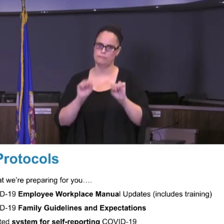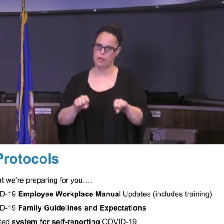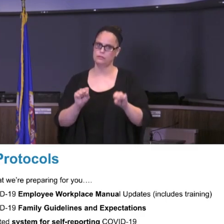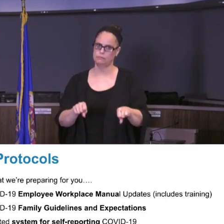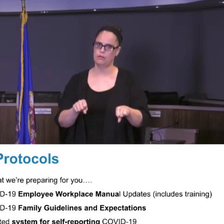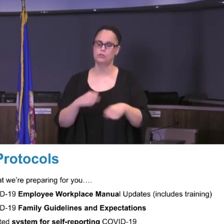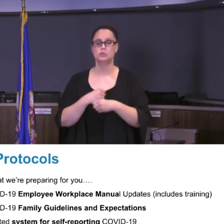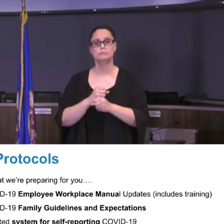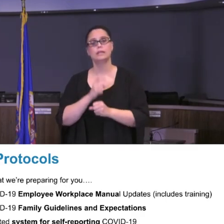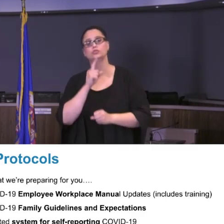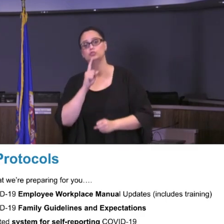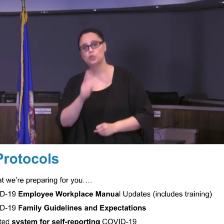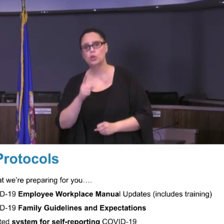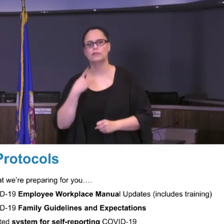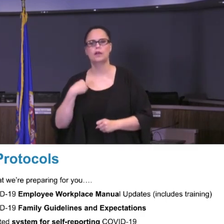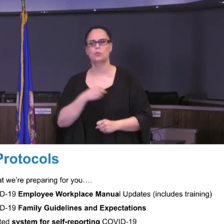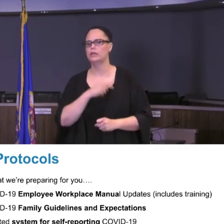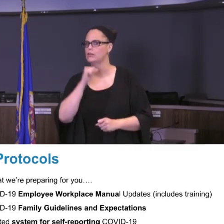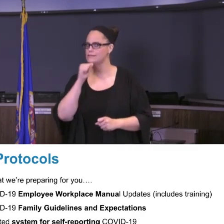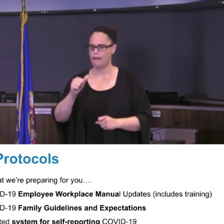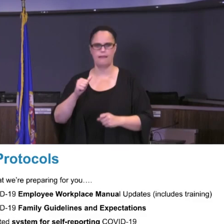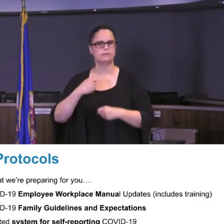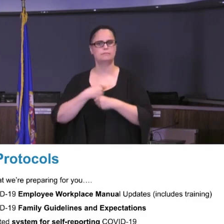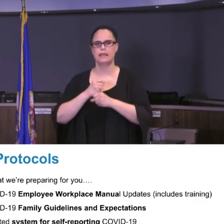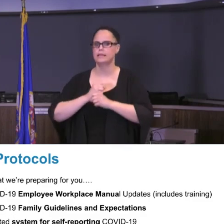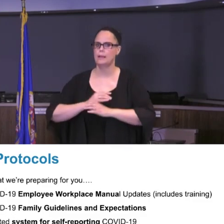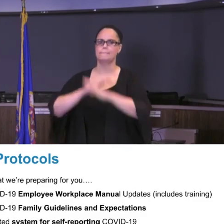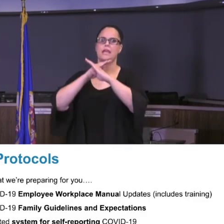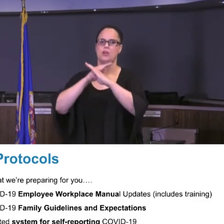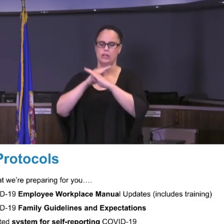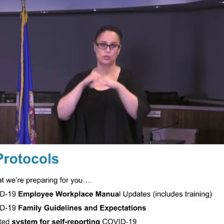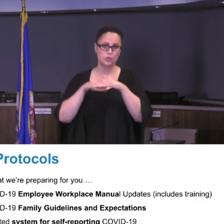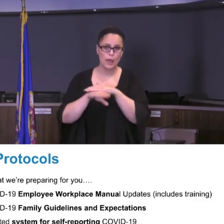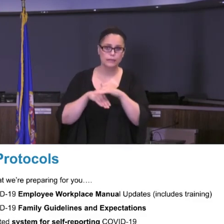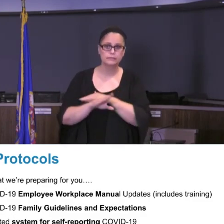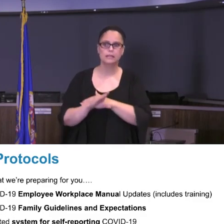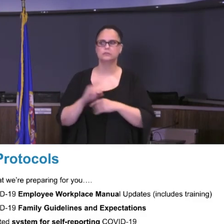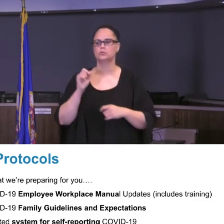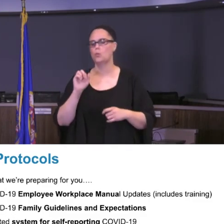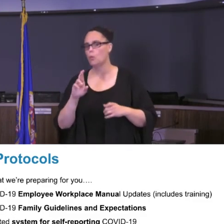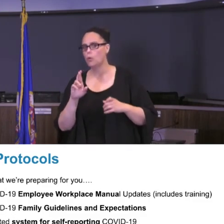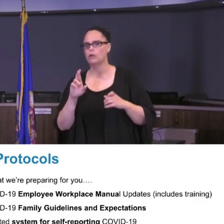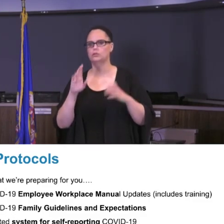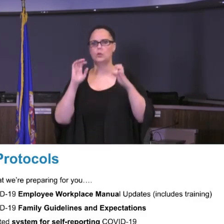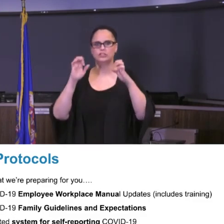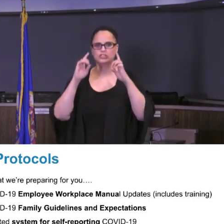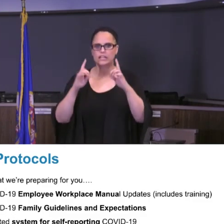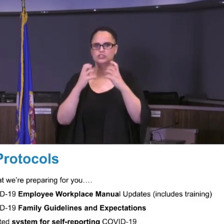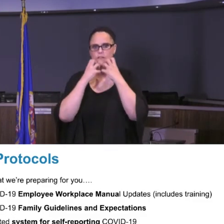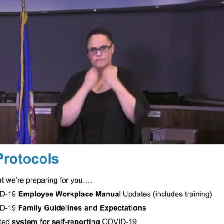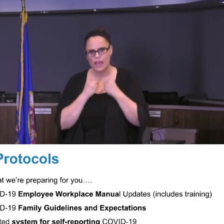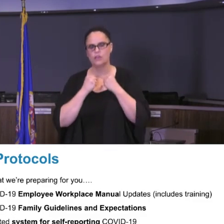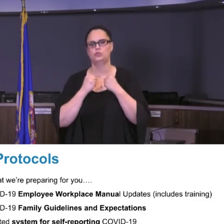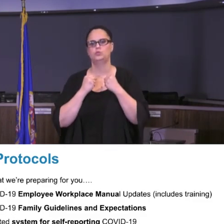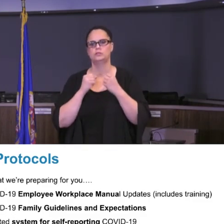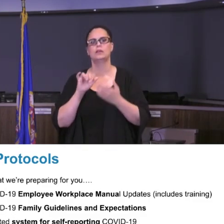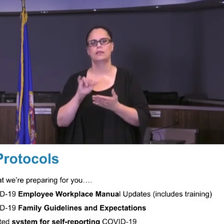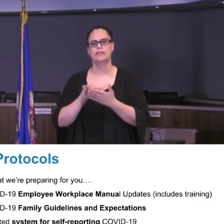all creating another barrier to access or another barrier to the educational values of what we're going to put out in our eventual guidelines.